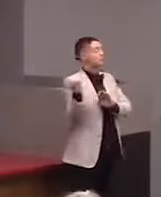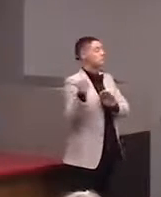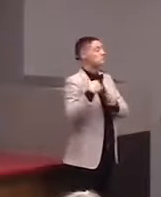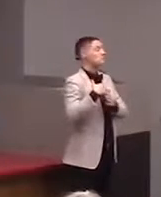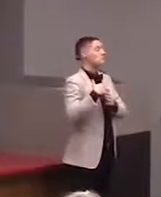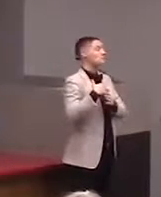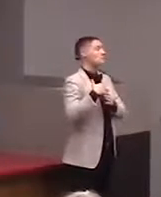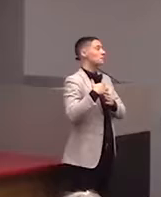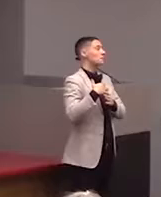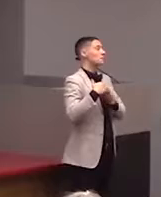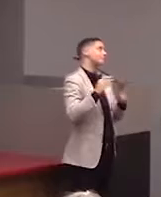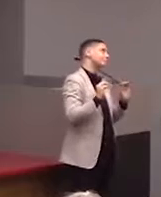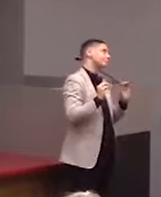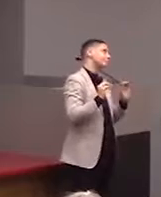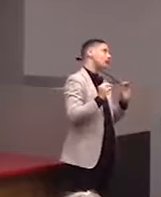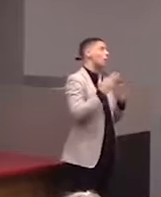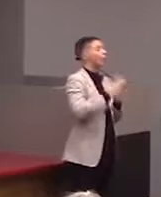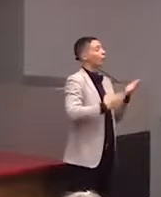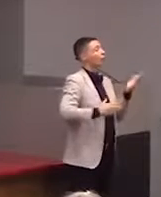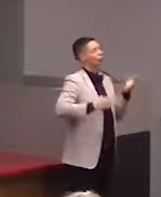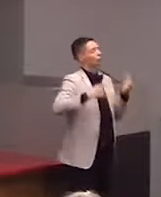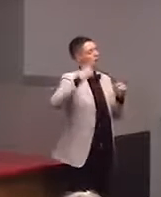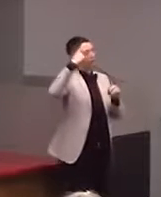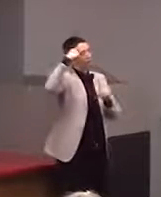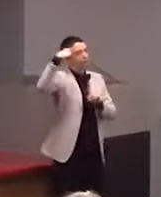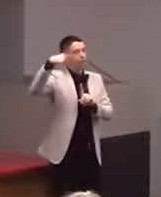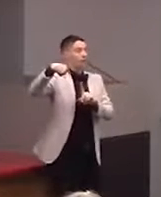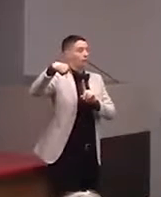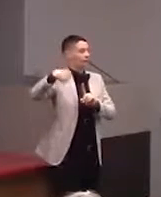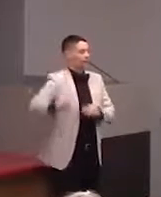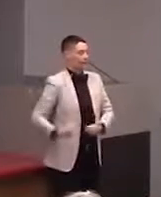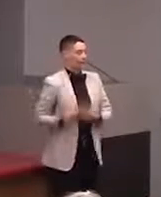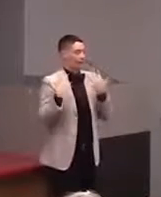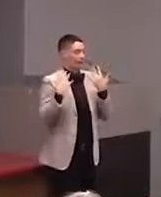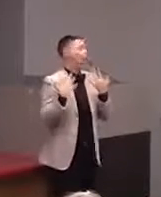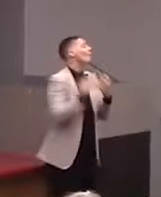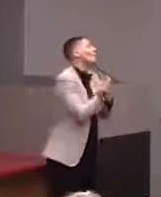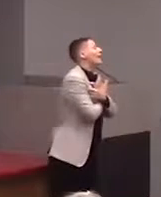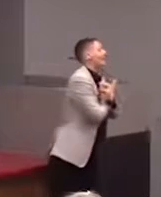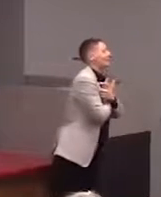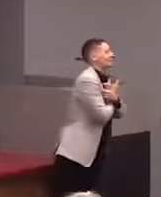so it's inspired in part by me being, like, loving bats and also us wanting